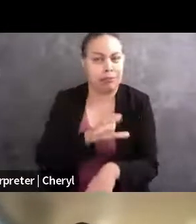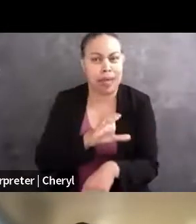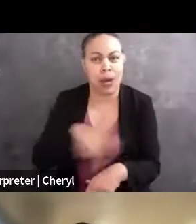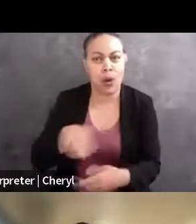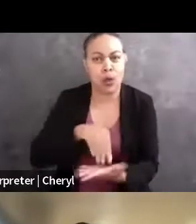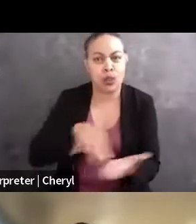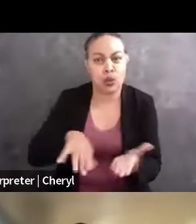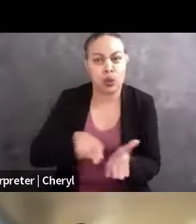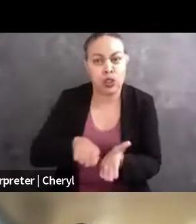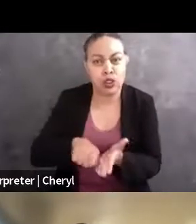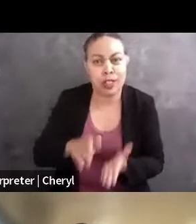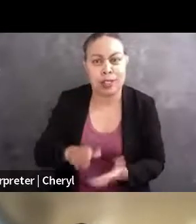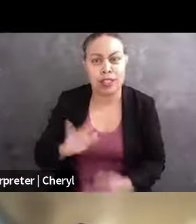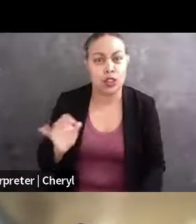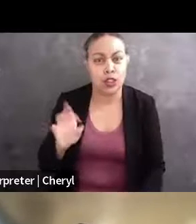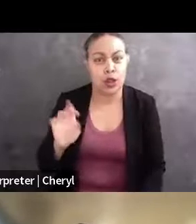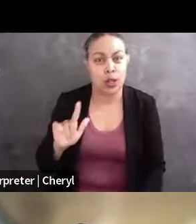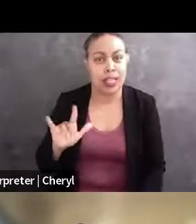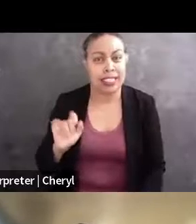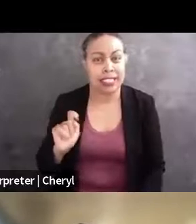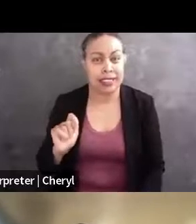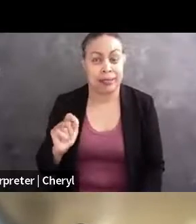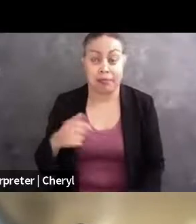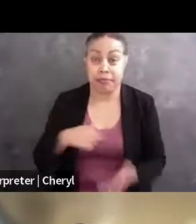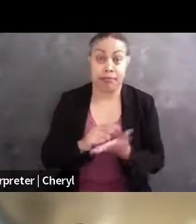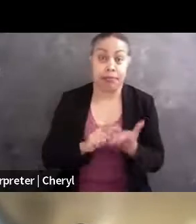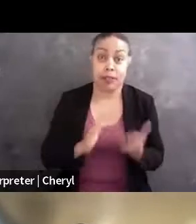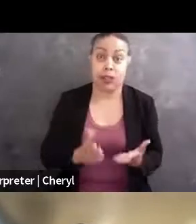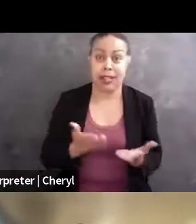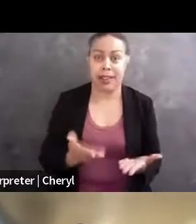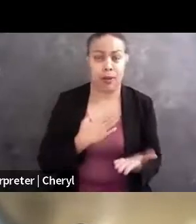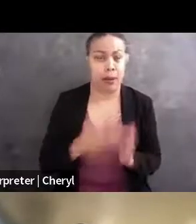So as an attorney there, my main role is to run our hotline,